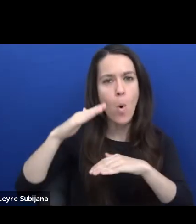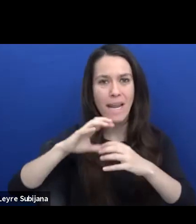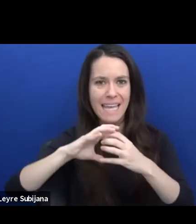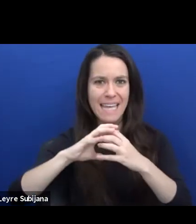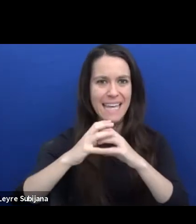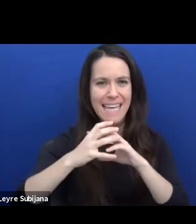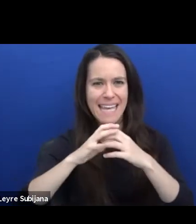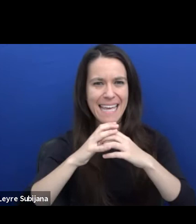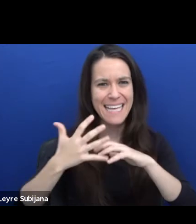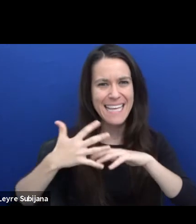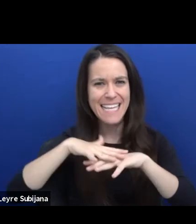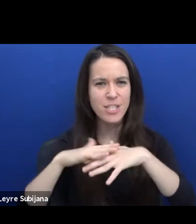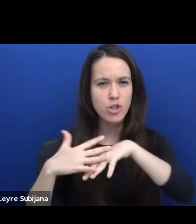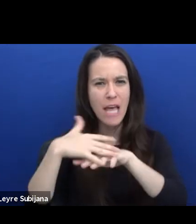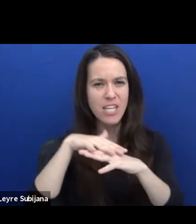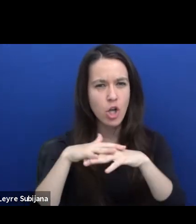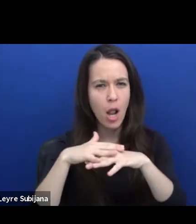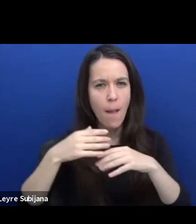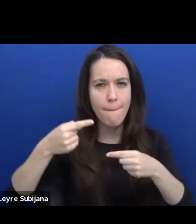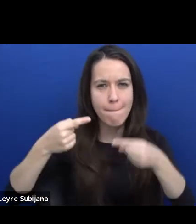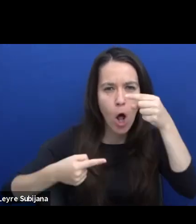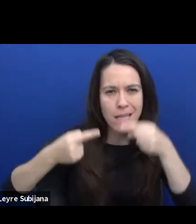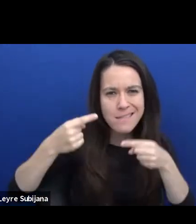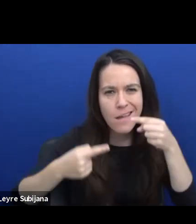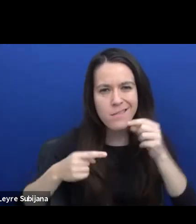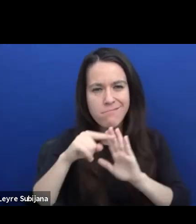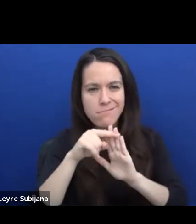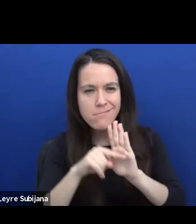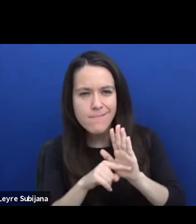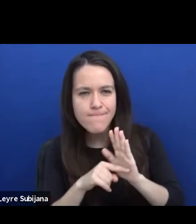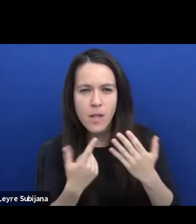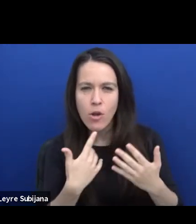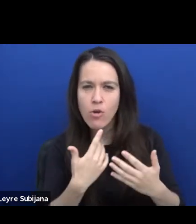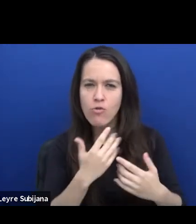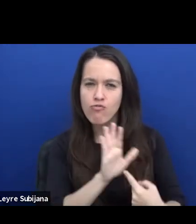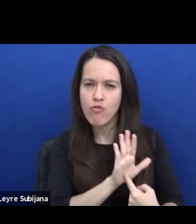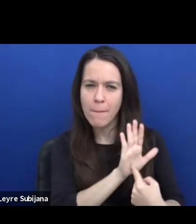So with questions of representation and power,